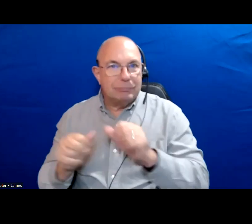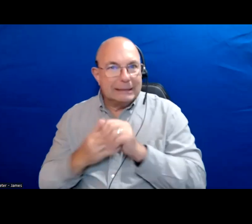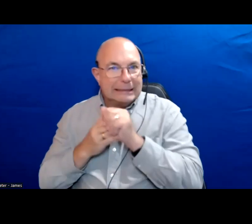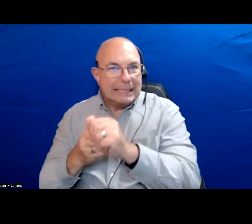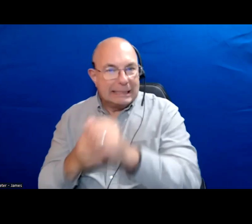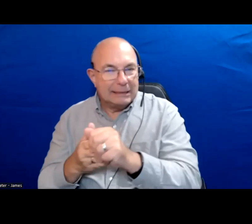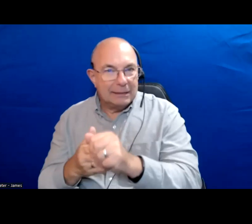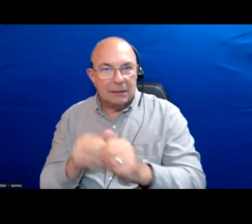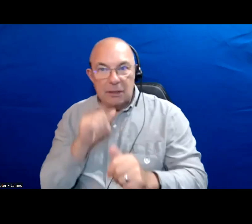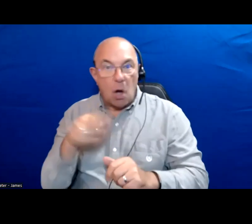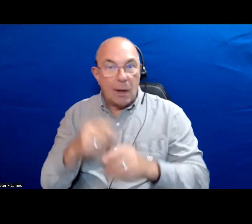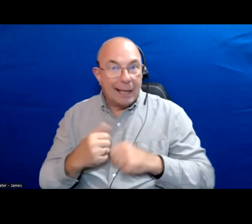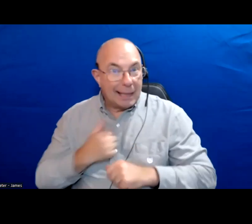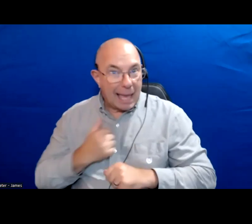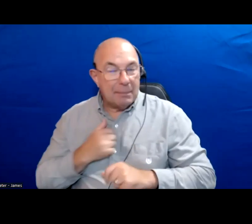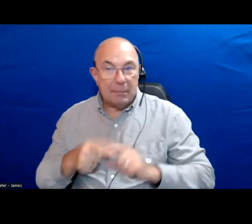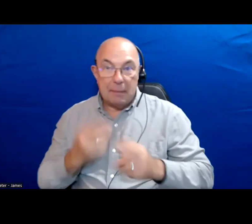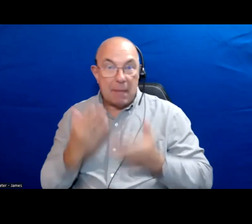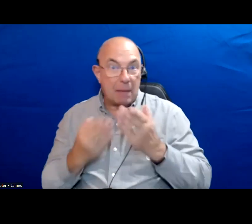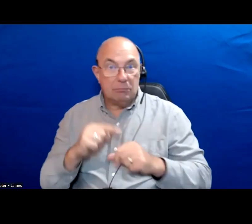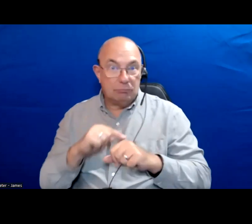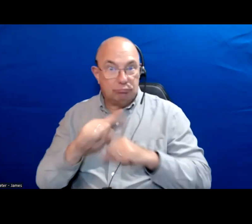Not just in Canada but perhaps be a role model for around the world.